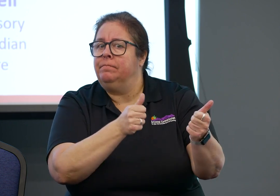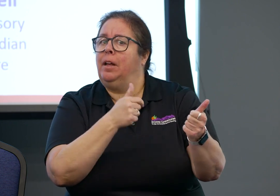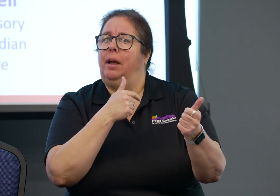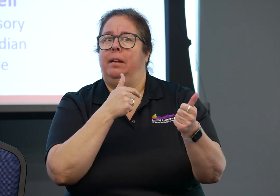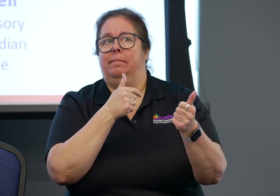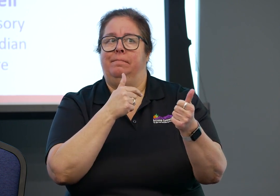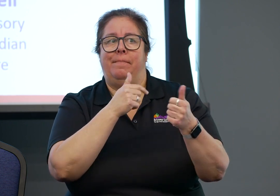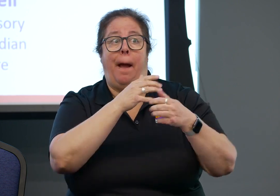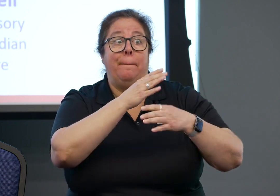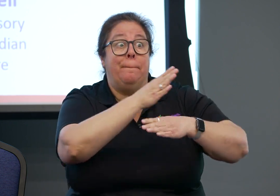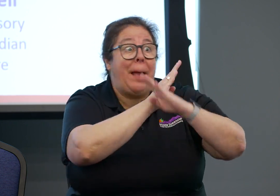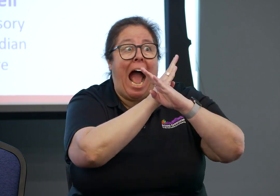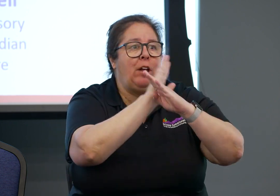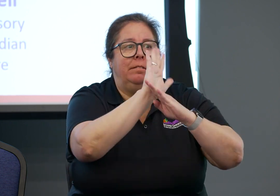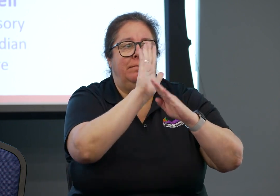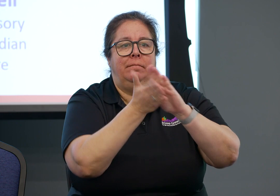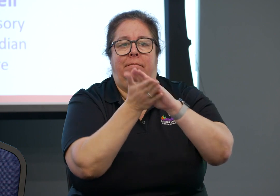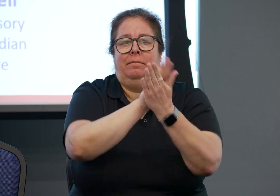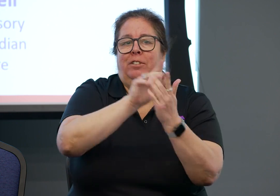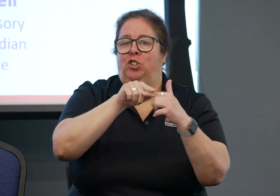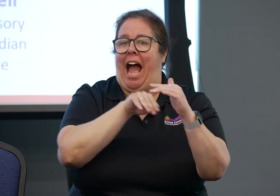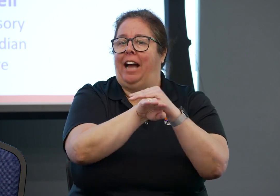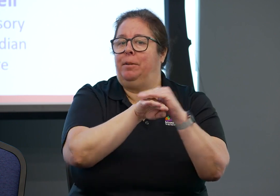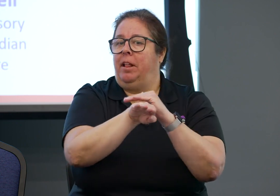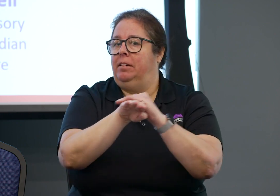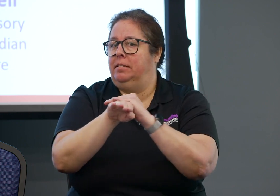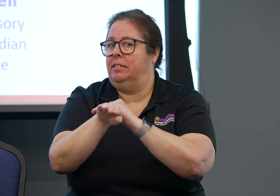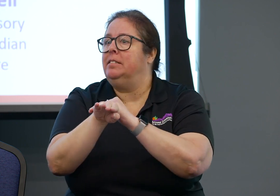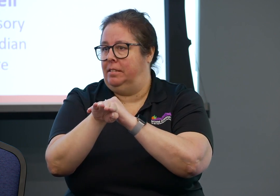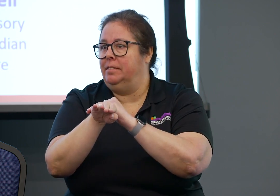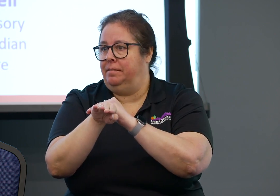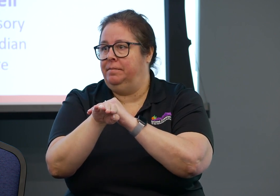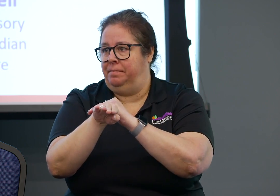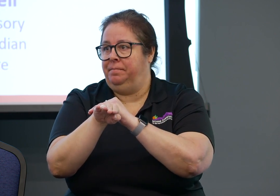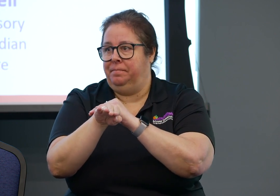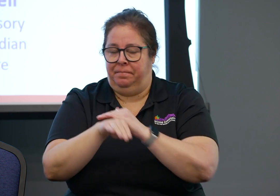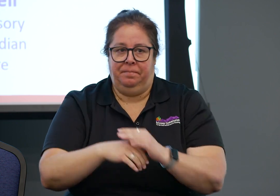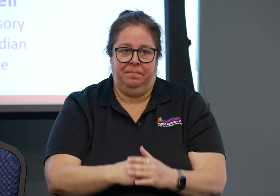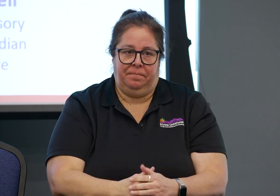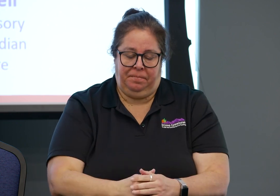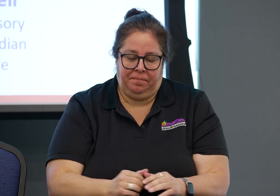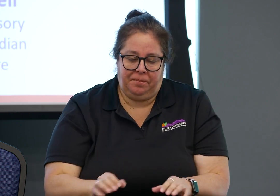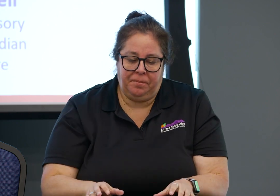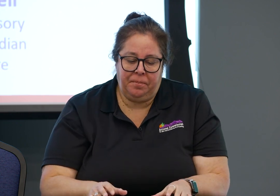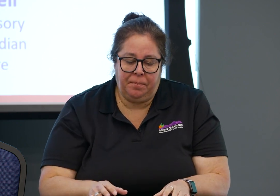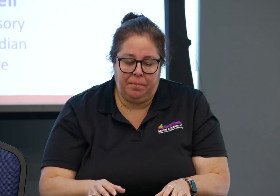So what we do is advocate for those communities and look for barriers